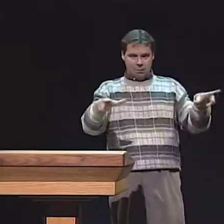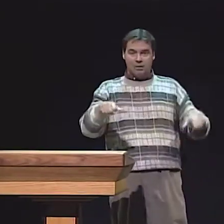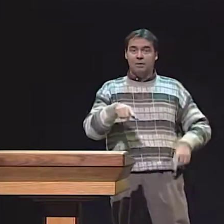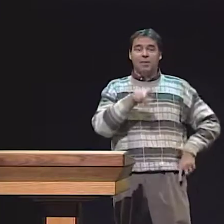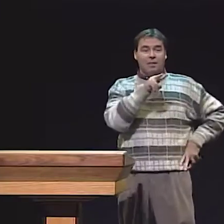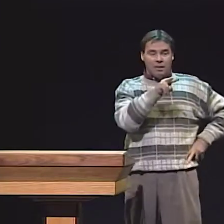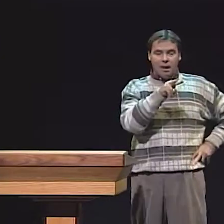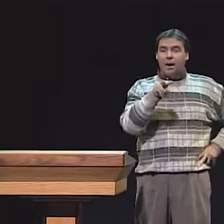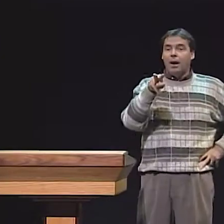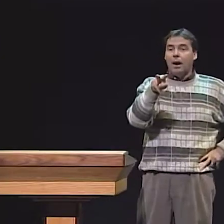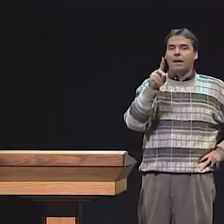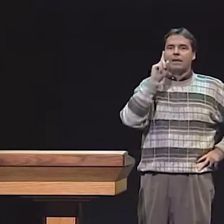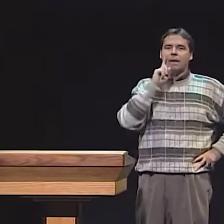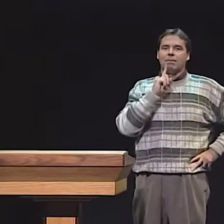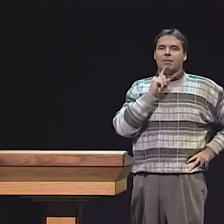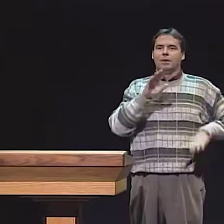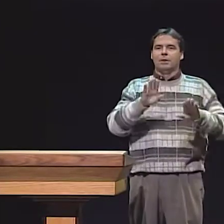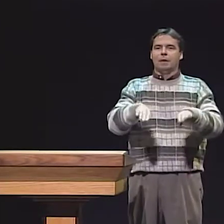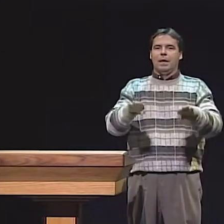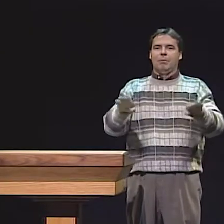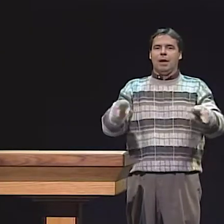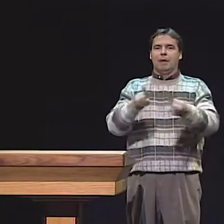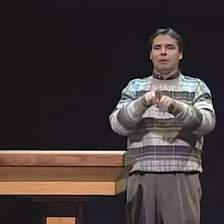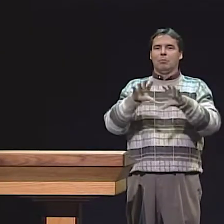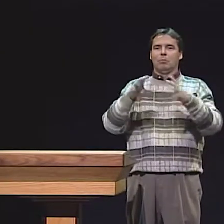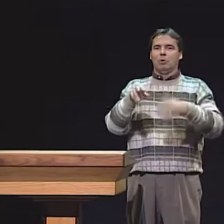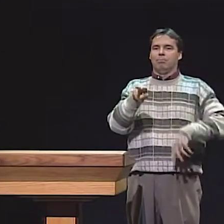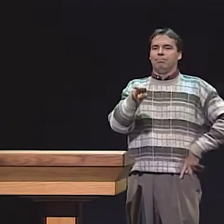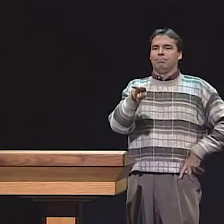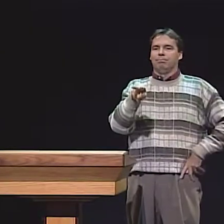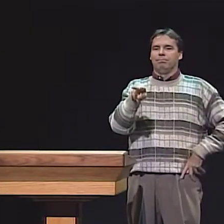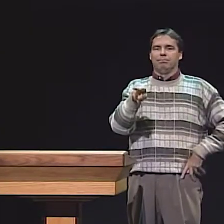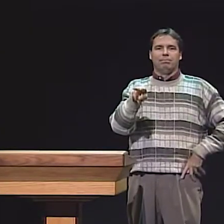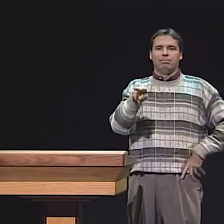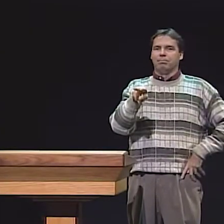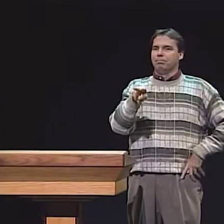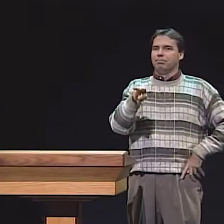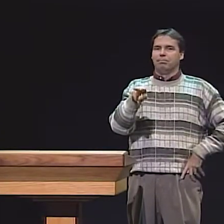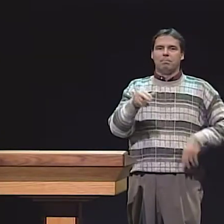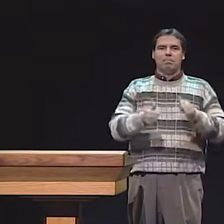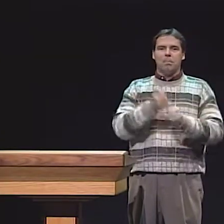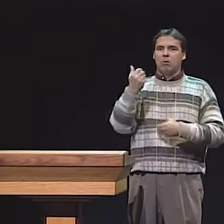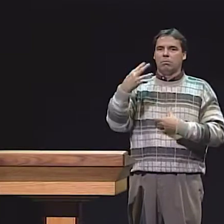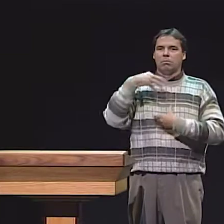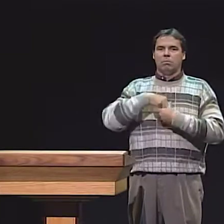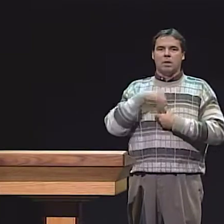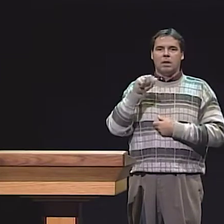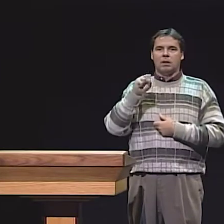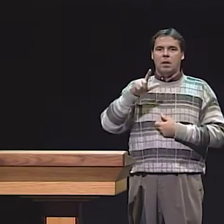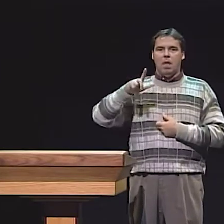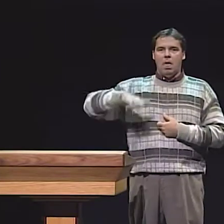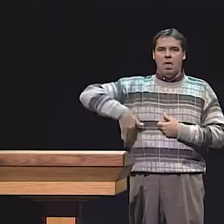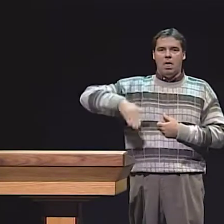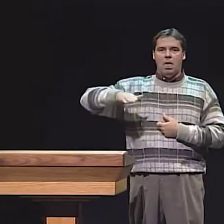THEIR ENGLISH SKILLS. BUT BEFORE WE LOOK AT THEIR ENGLISH SKILLS, WE REALLY NEEDED TO LOOK AT THE ASL SKILLS OF DEAF CHILDREN,